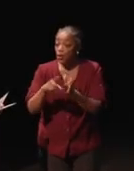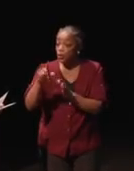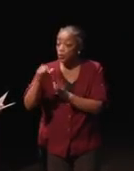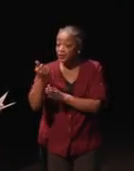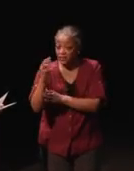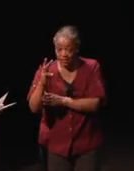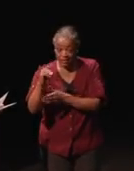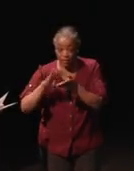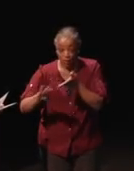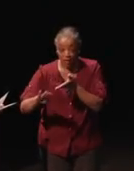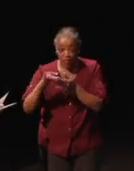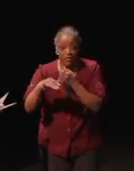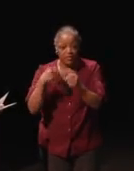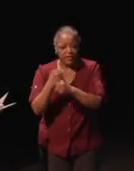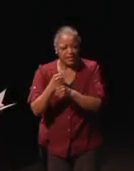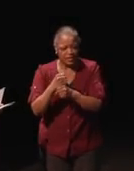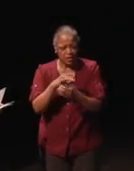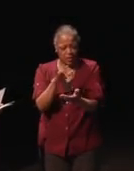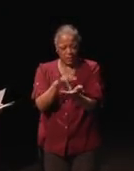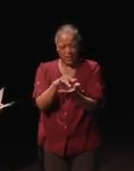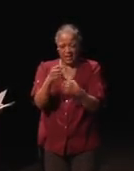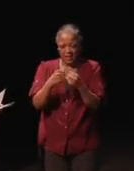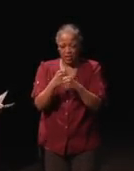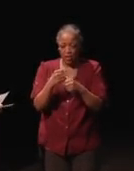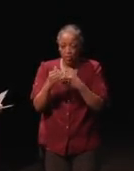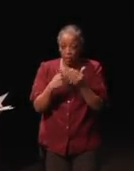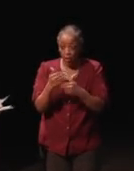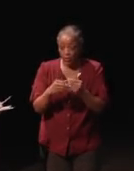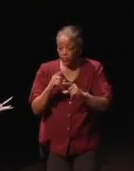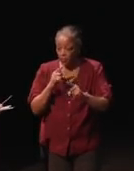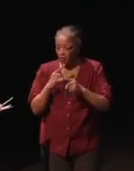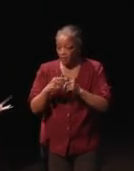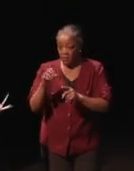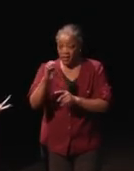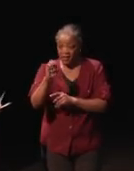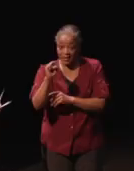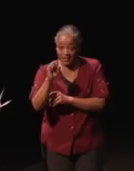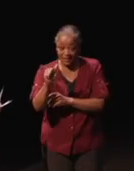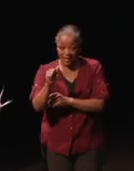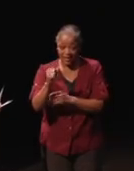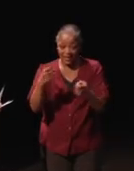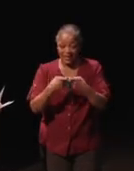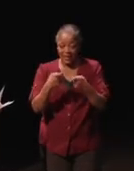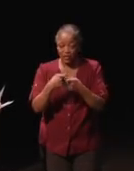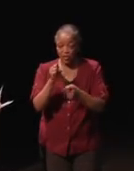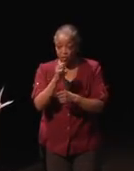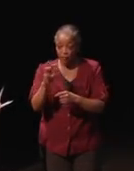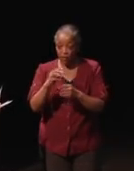and in this year a major progress report from ESA, the Electronic Software Association.